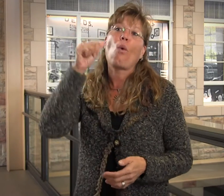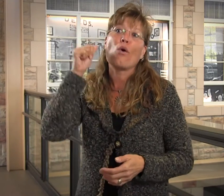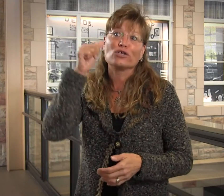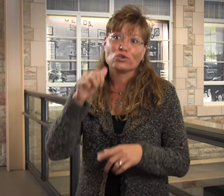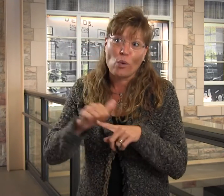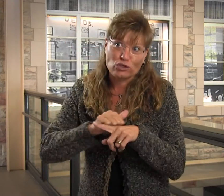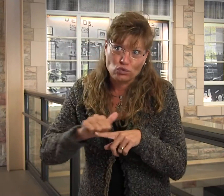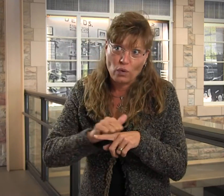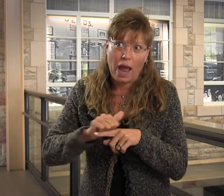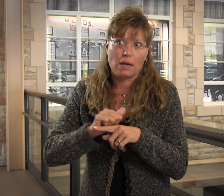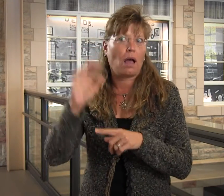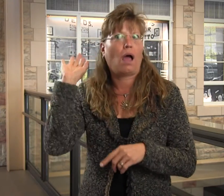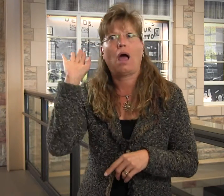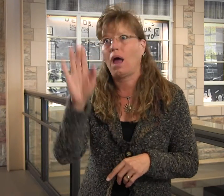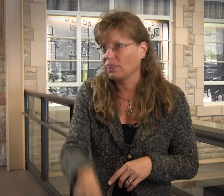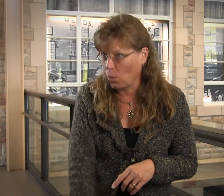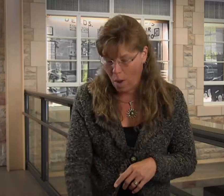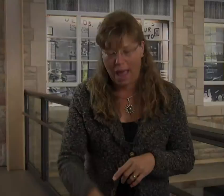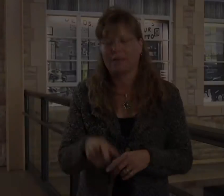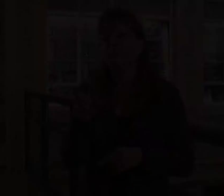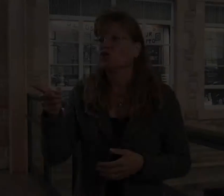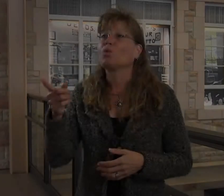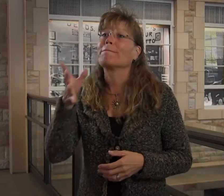I had auditory training. You name it, I had it.